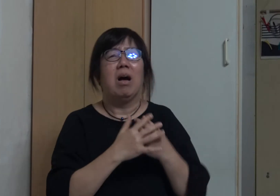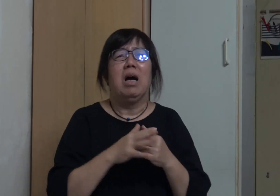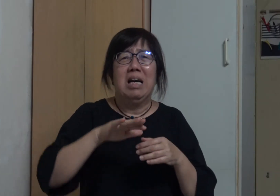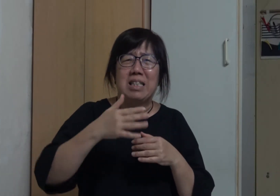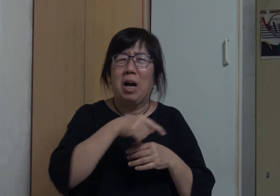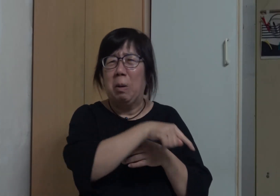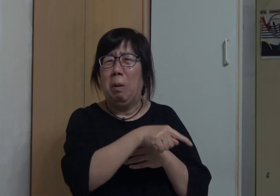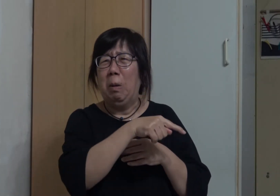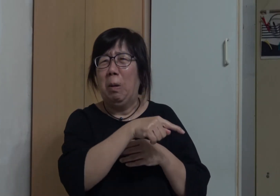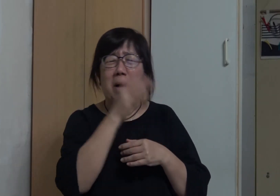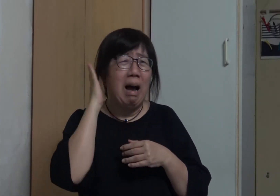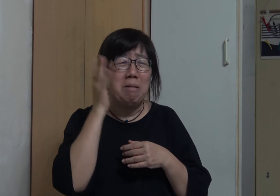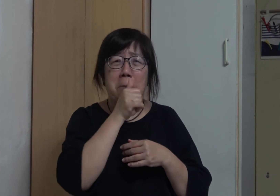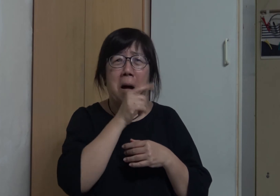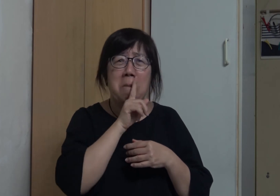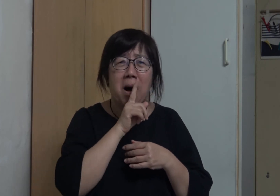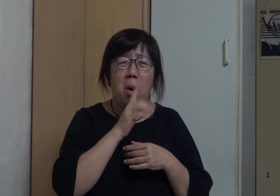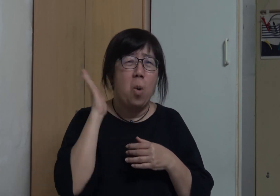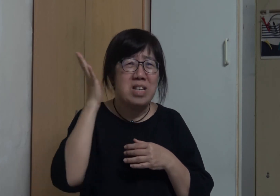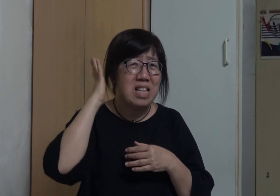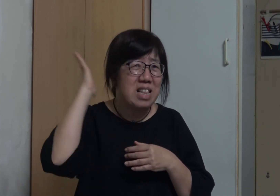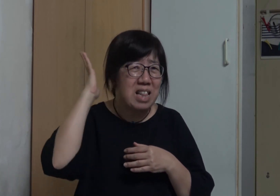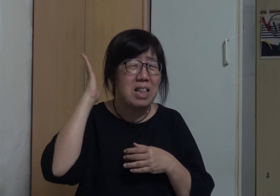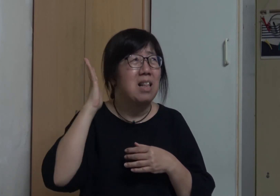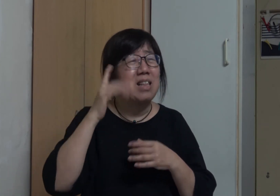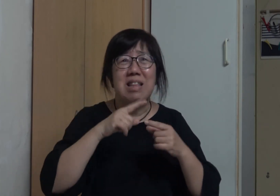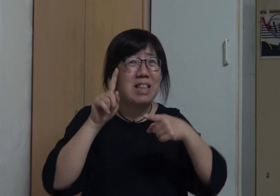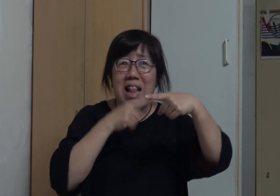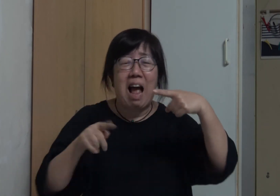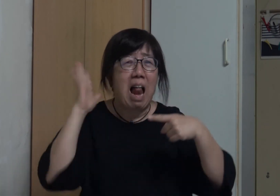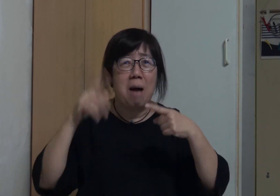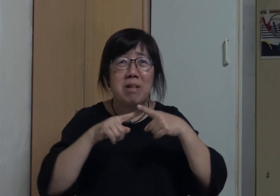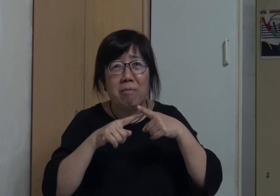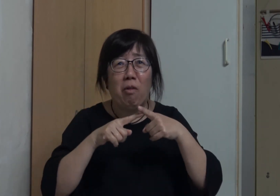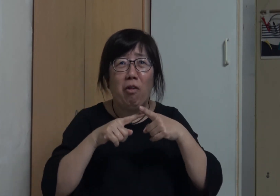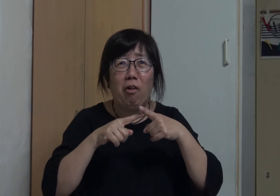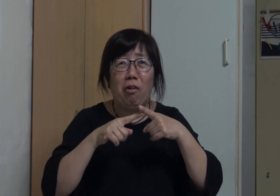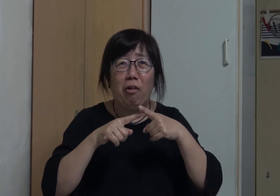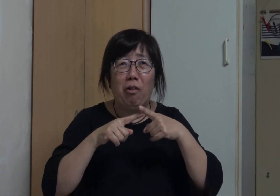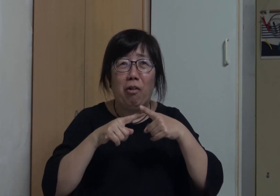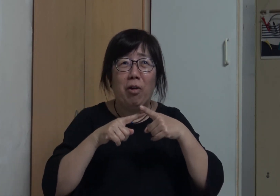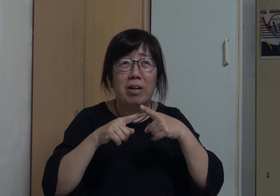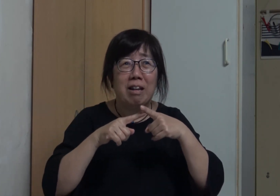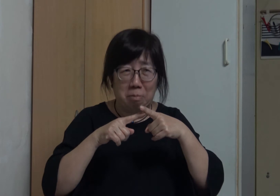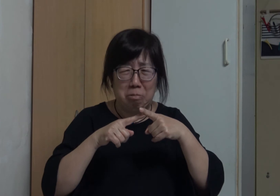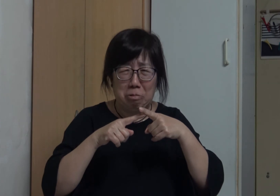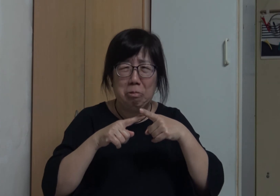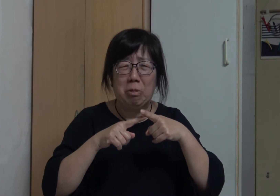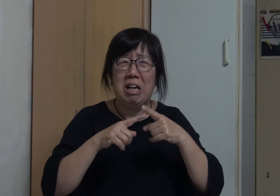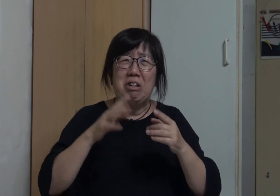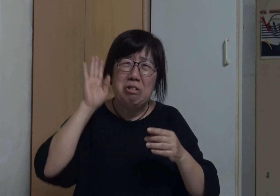He has normal hearing, and he is quite a male chauvinist